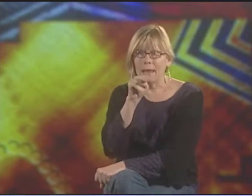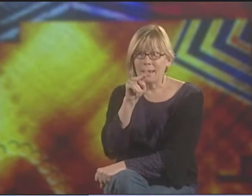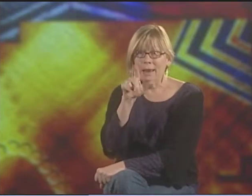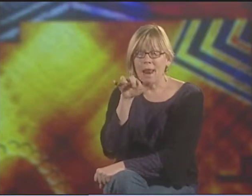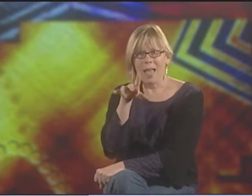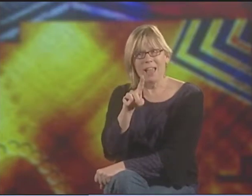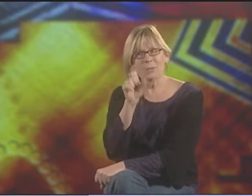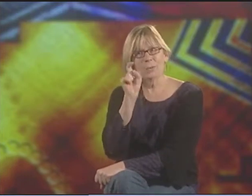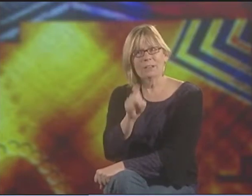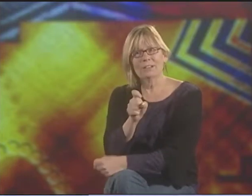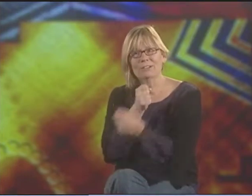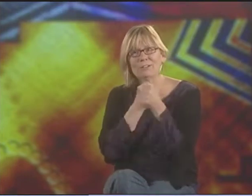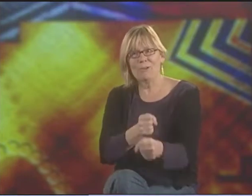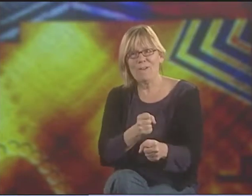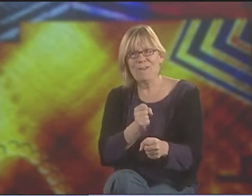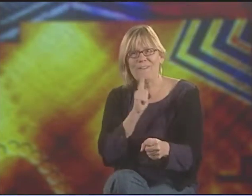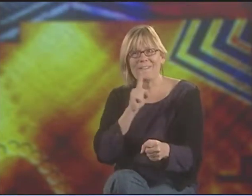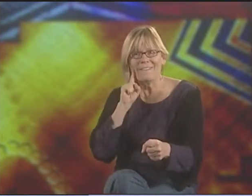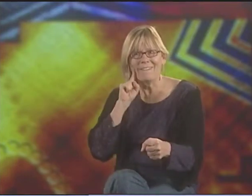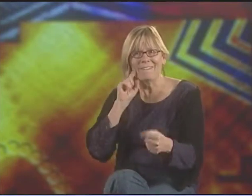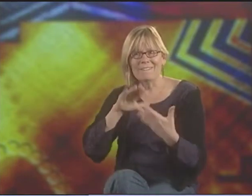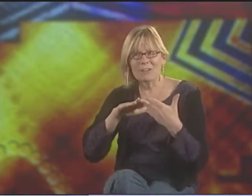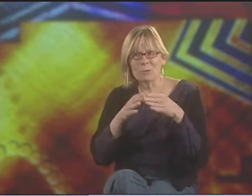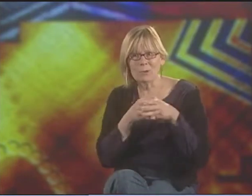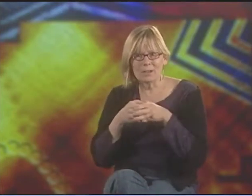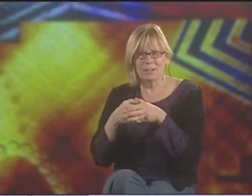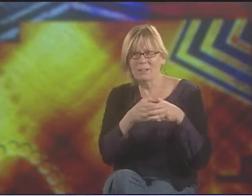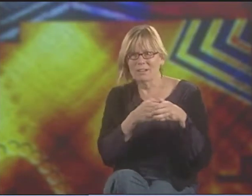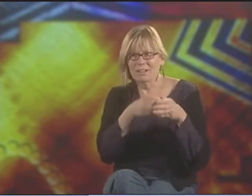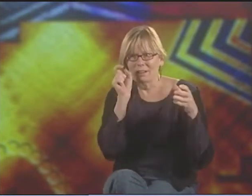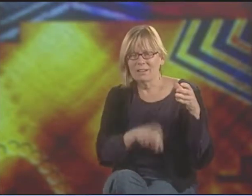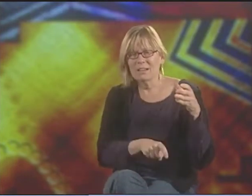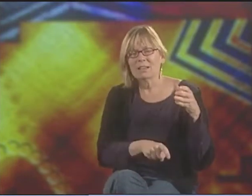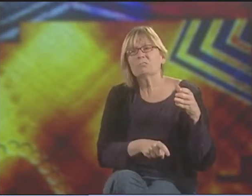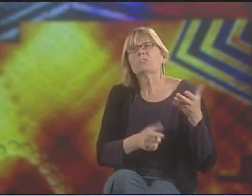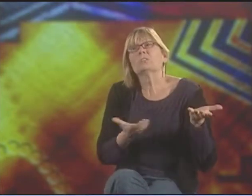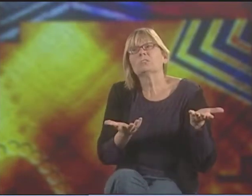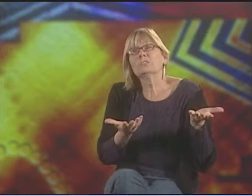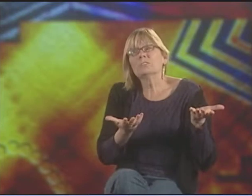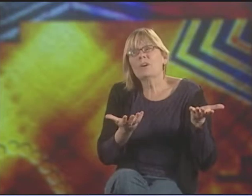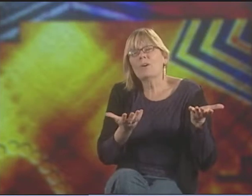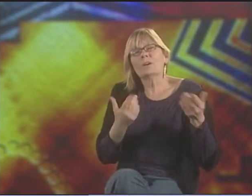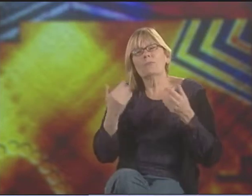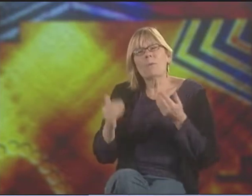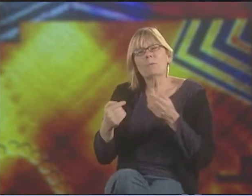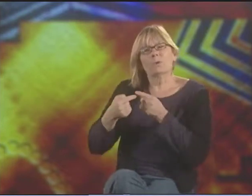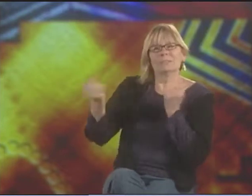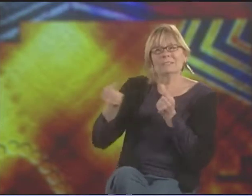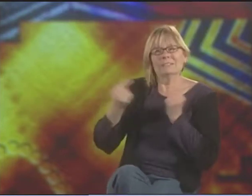BUT ON THE MAINLAND, THEY HAD A STRONG DEAF COMMUNITY, AND THAT WAS NECESSARY FOR THEM.